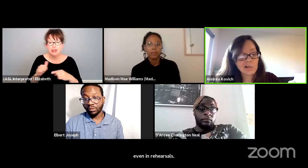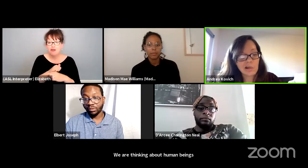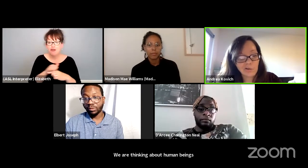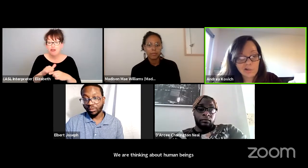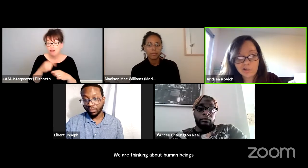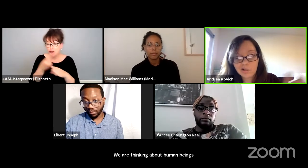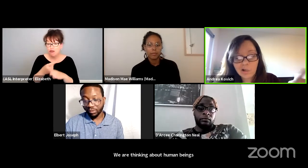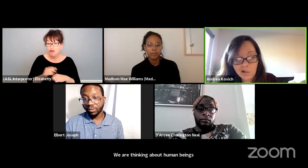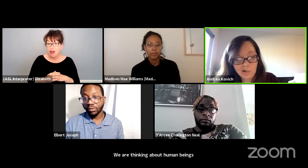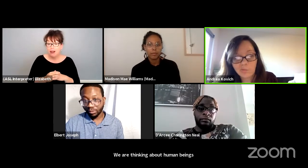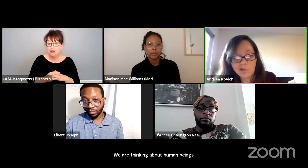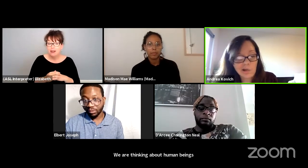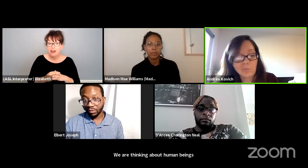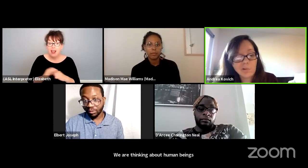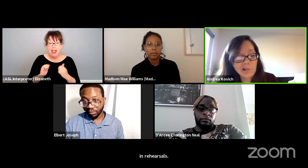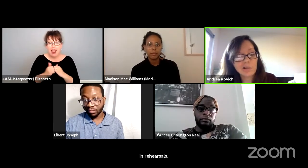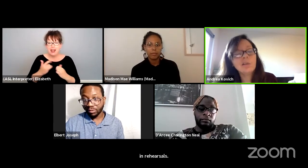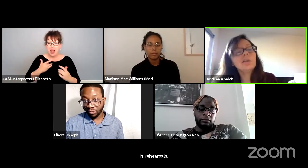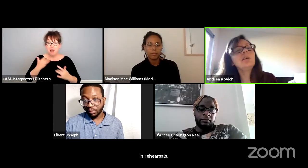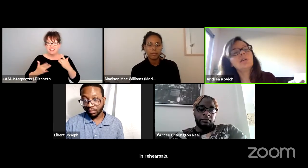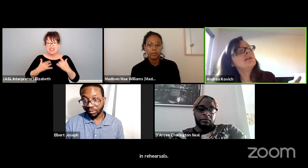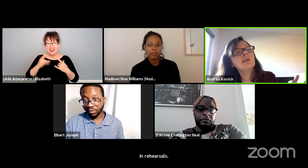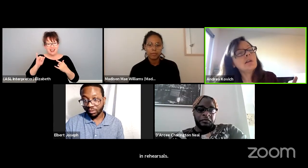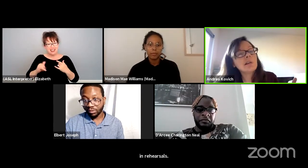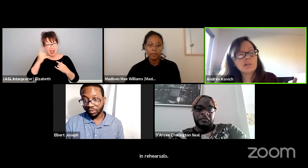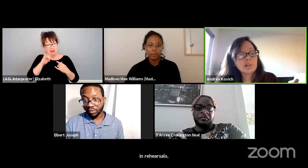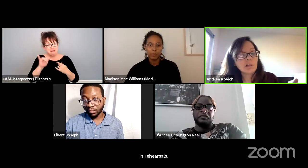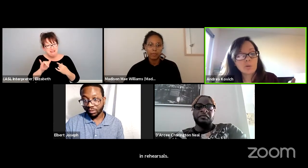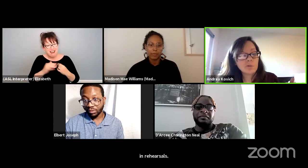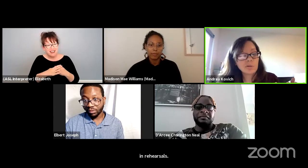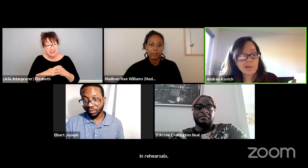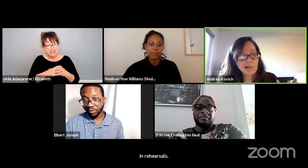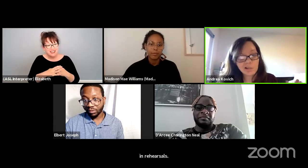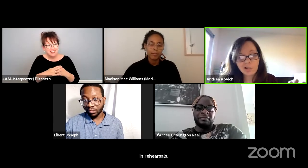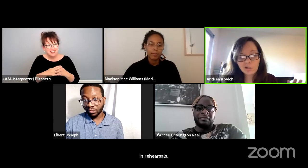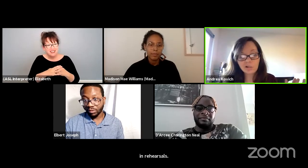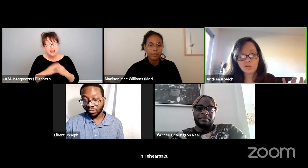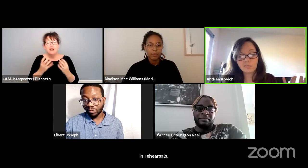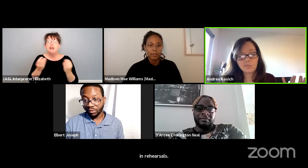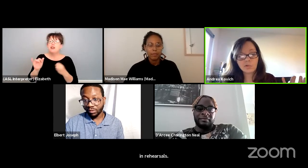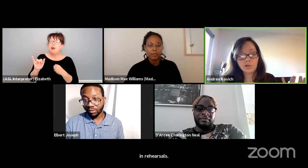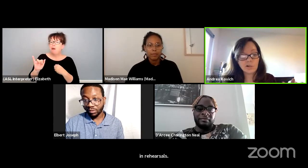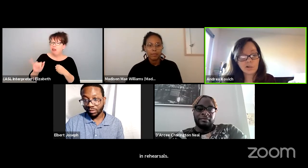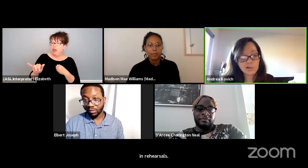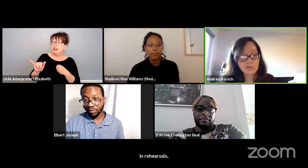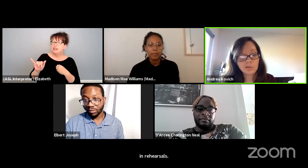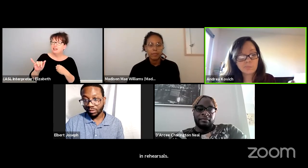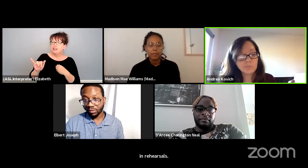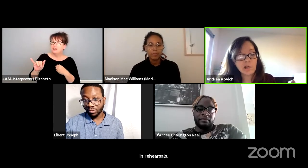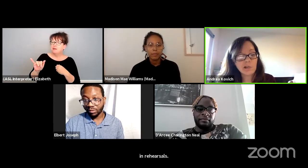And how exciting would that be? And so that can look like